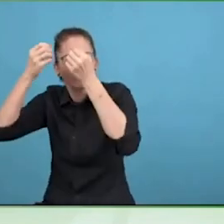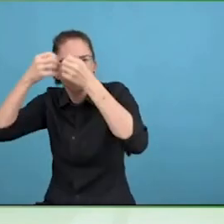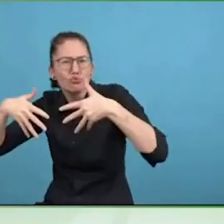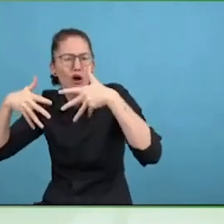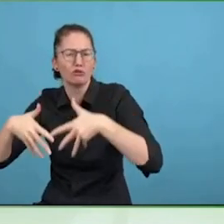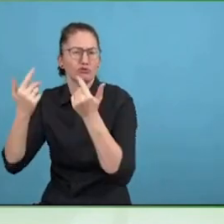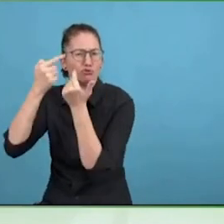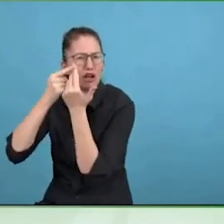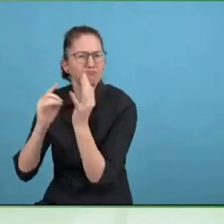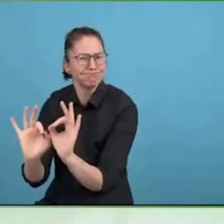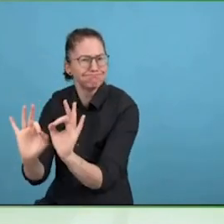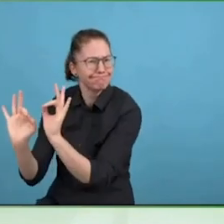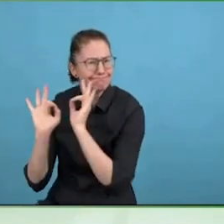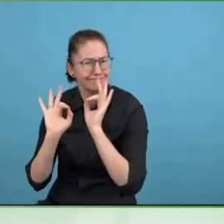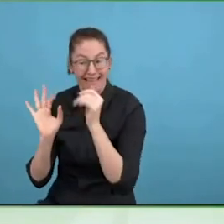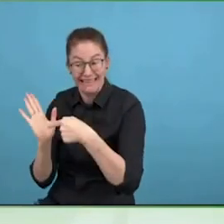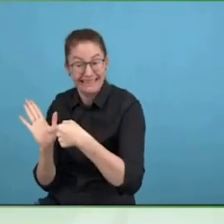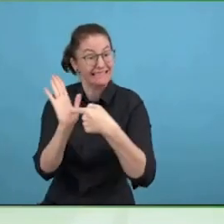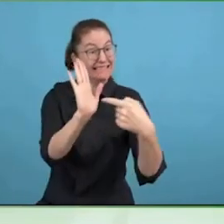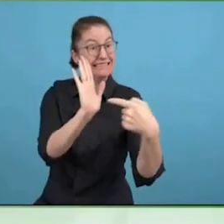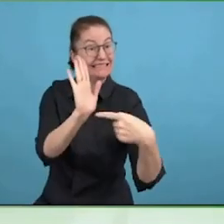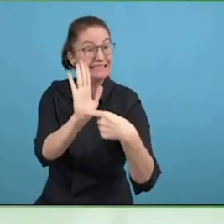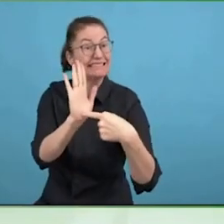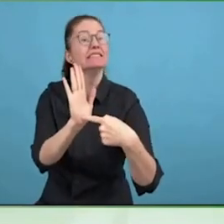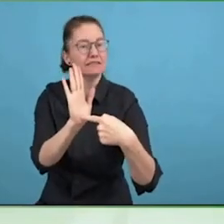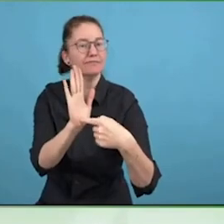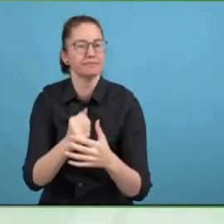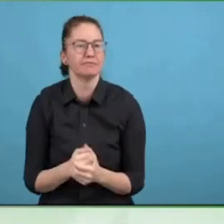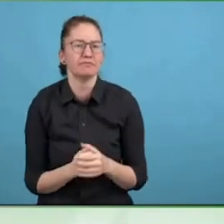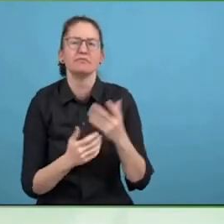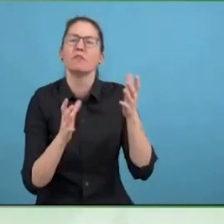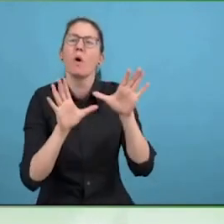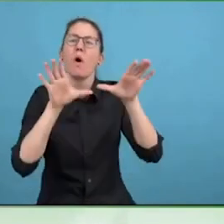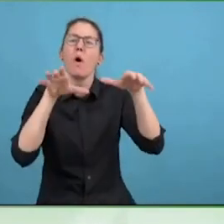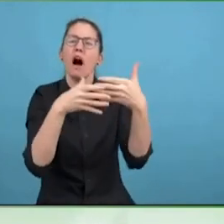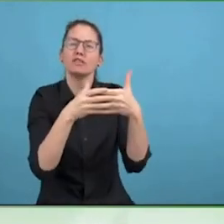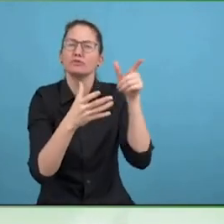But also I run the practice which is the client facing delivery.